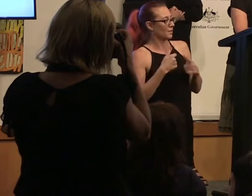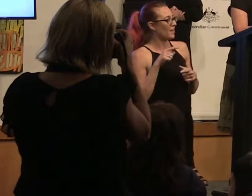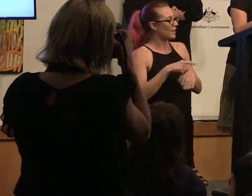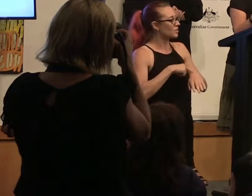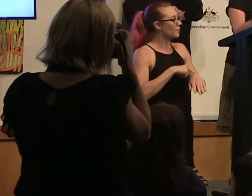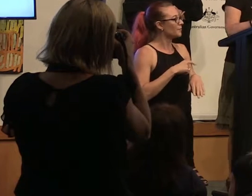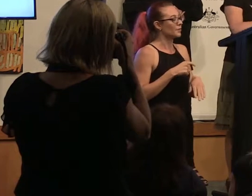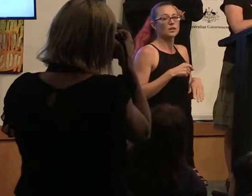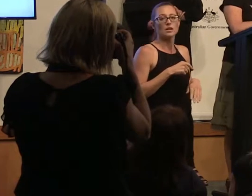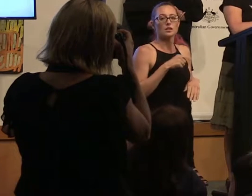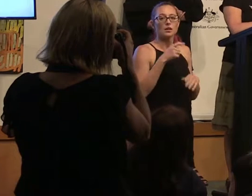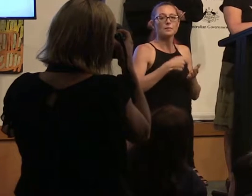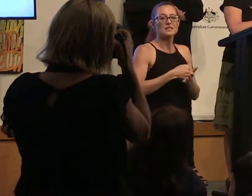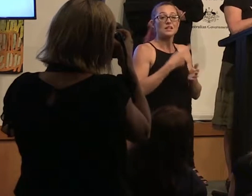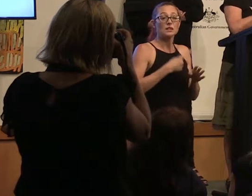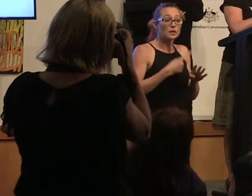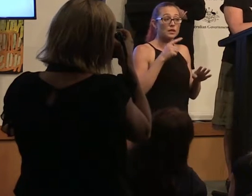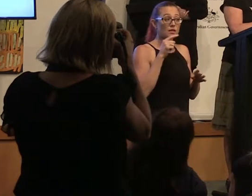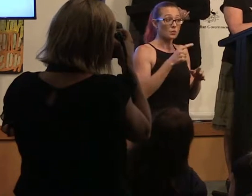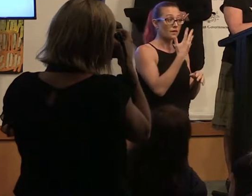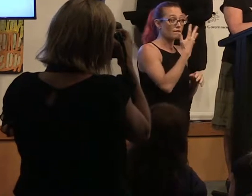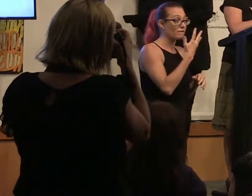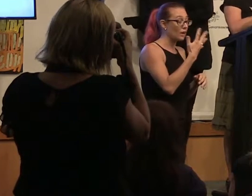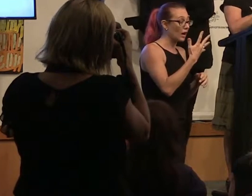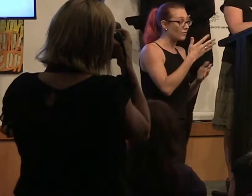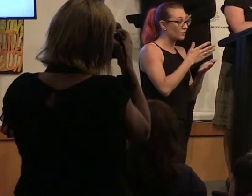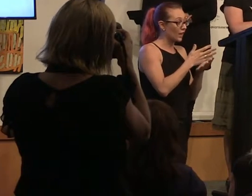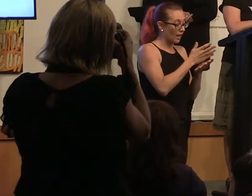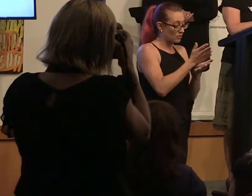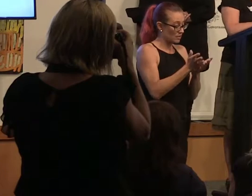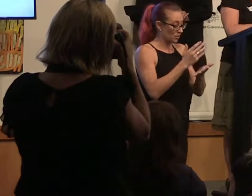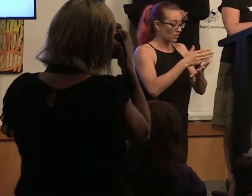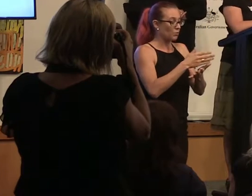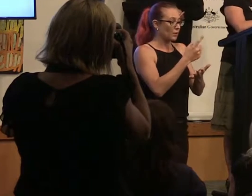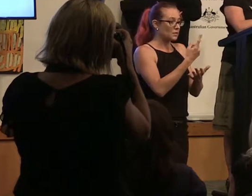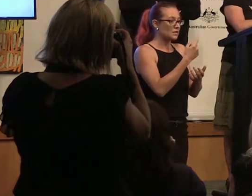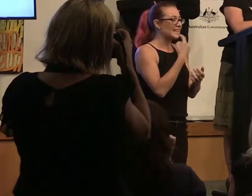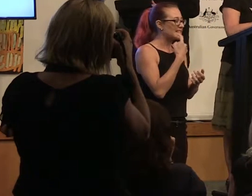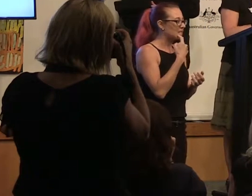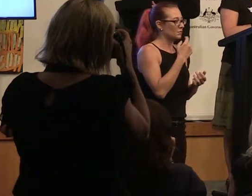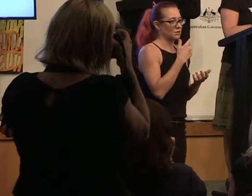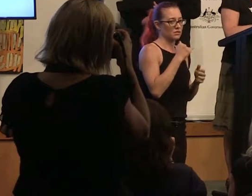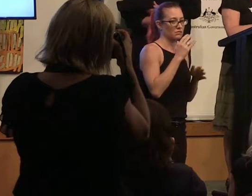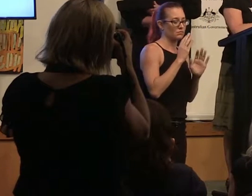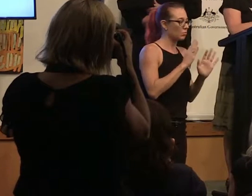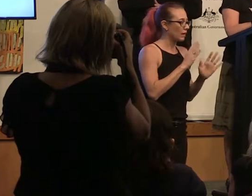So basically very quickly, there were five prongs: the first was kind of easy and we weighted our assessment